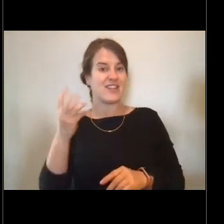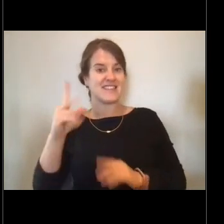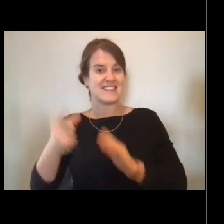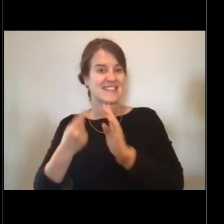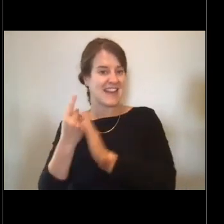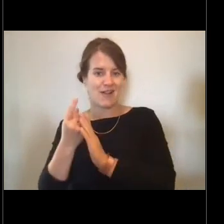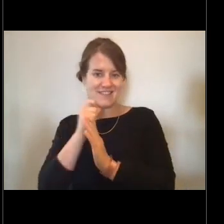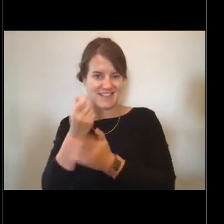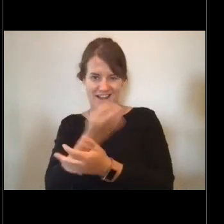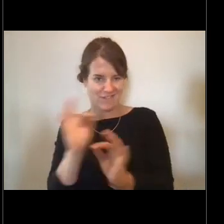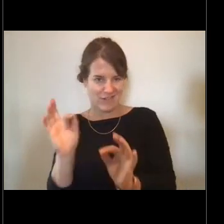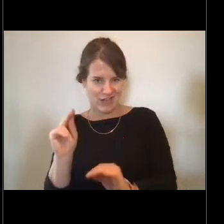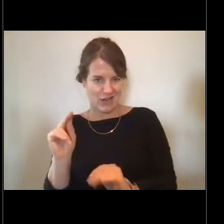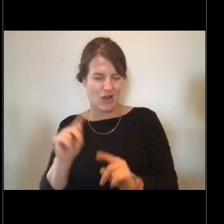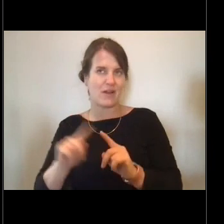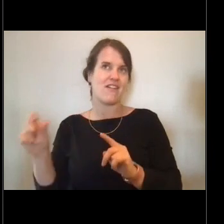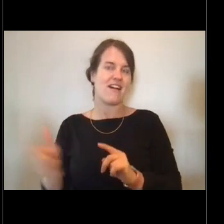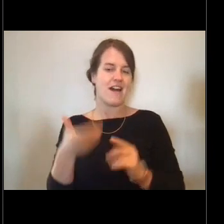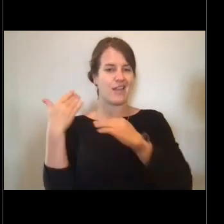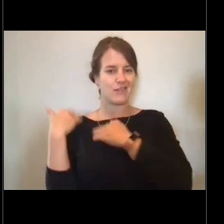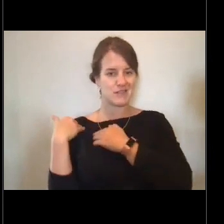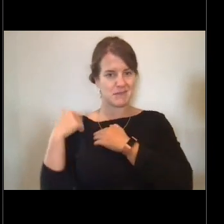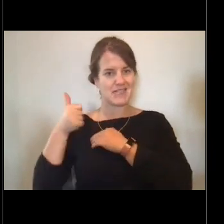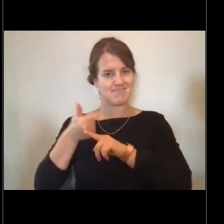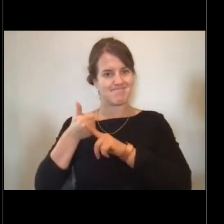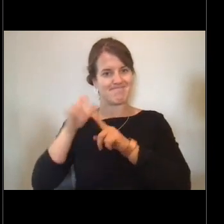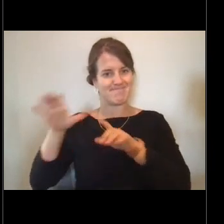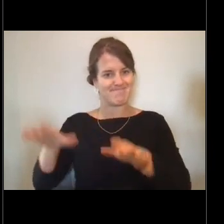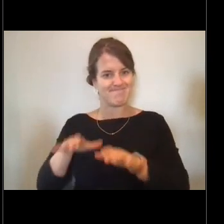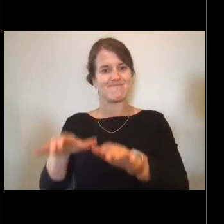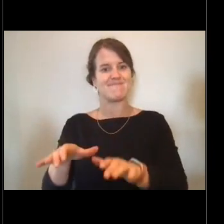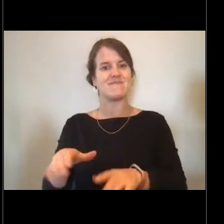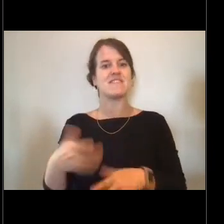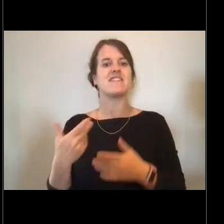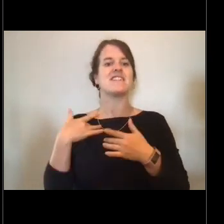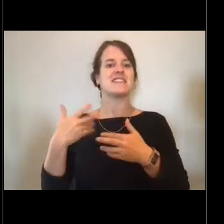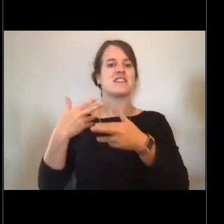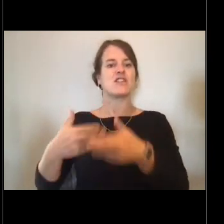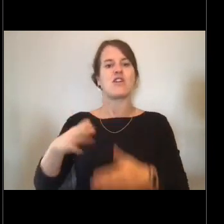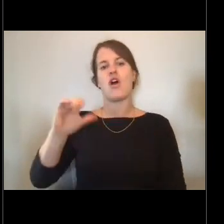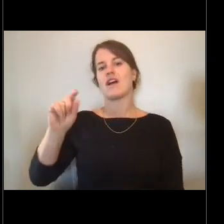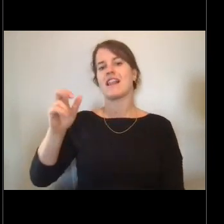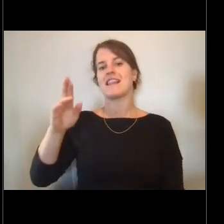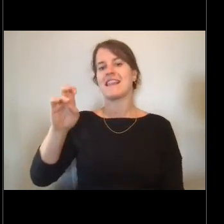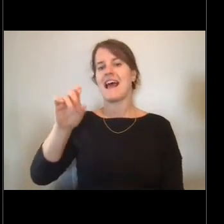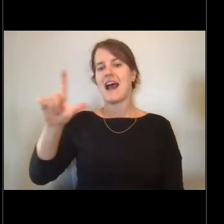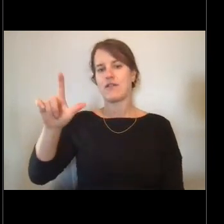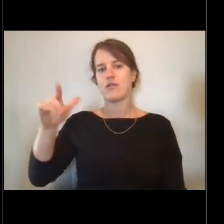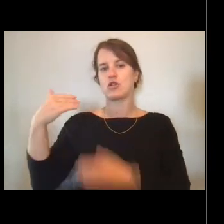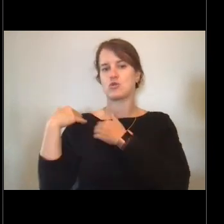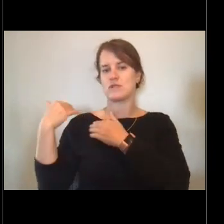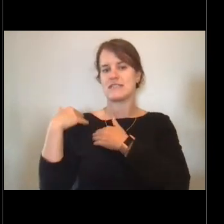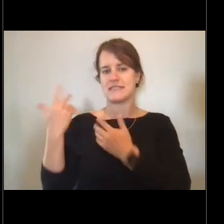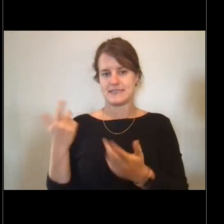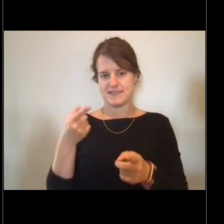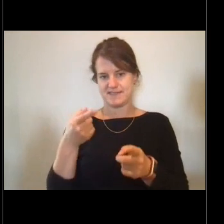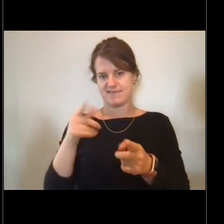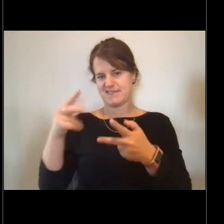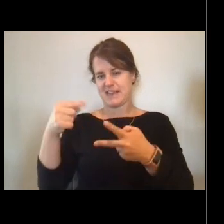there's a lot of other things that you have to do to keep the ship running and we call those collateral duties. And some examples would be making sure